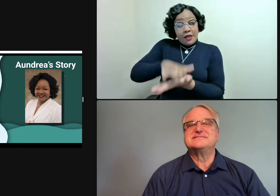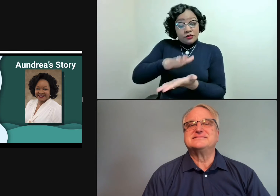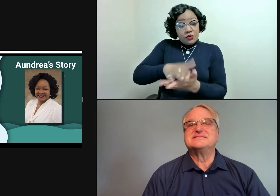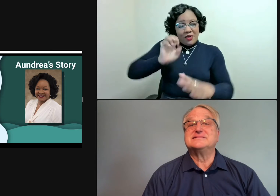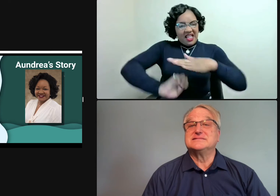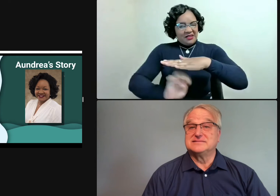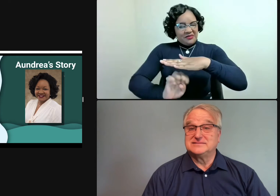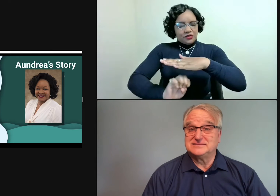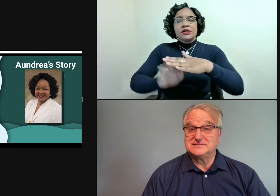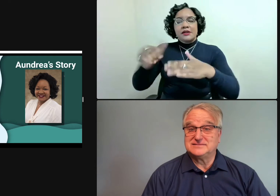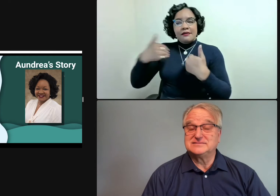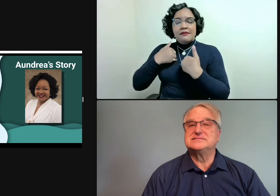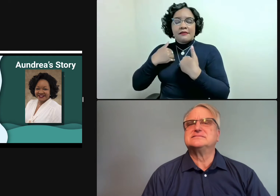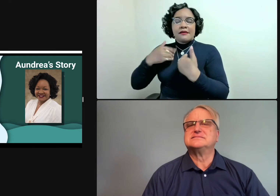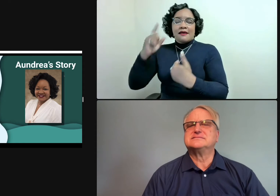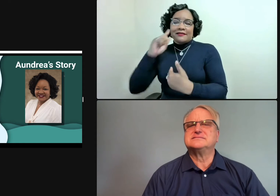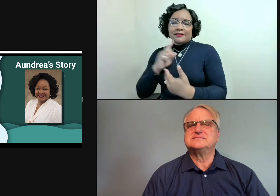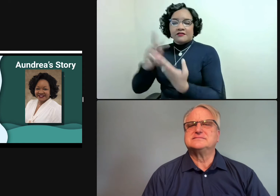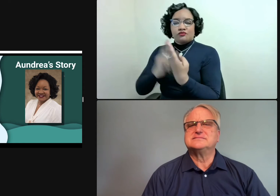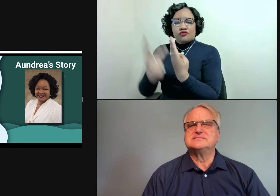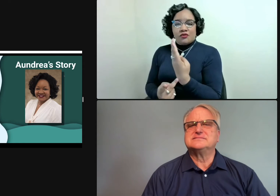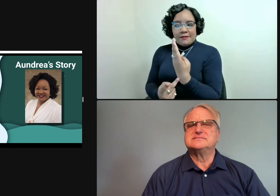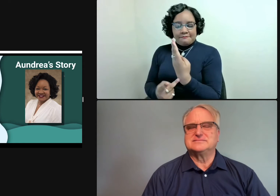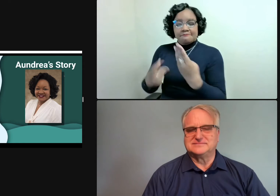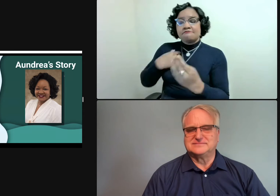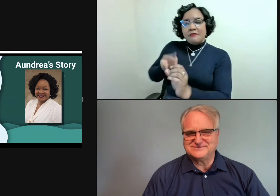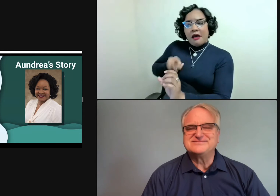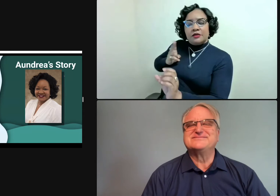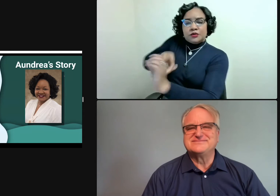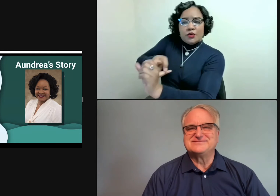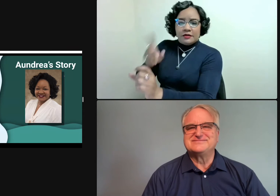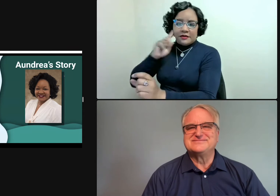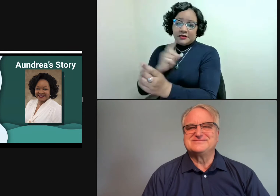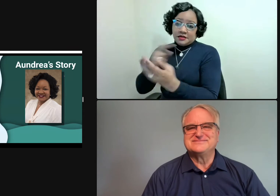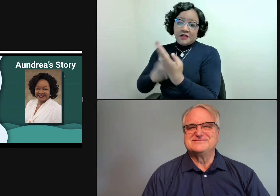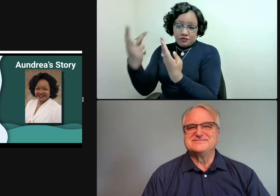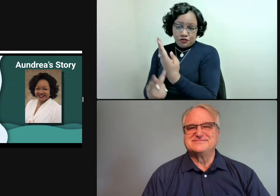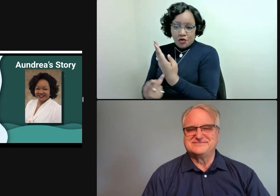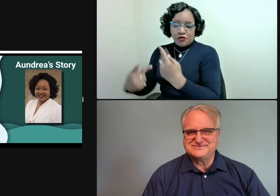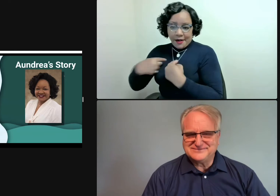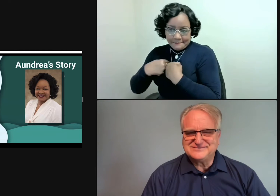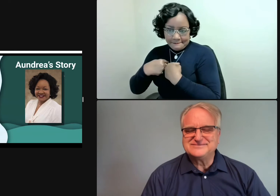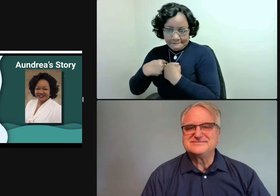I did go to a hearing school when I was in elementary, but I focused mainly on the deaf program.